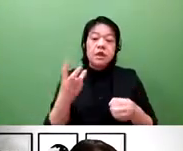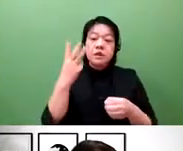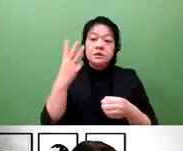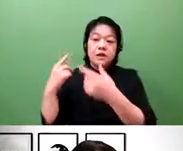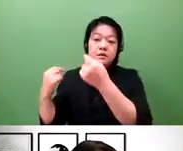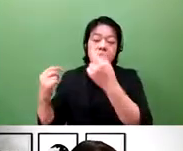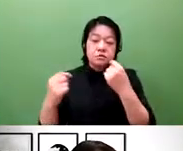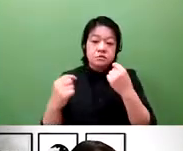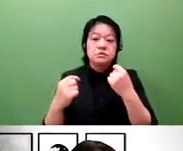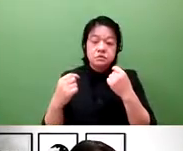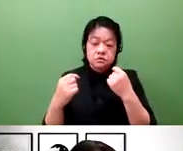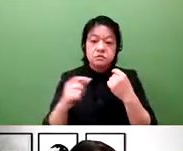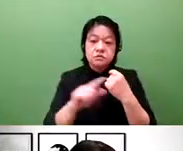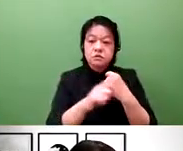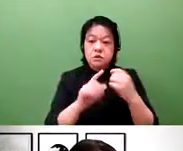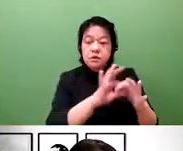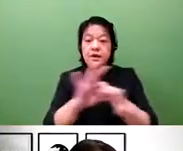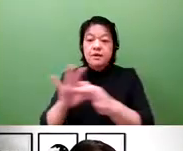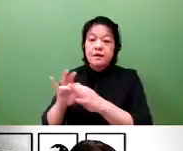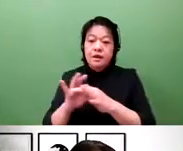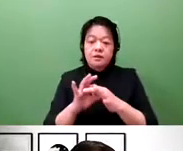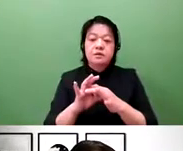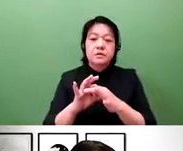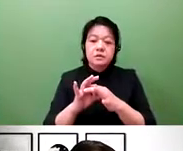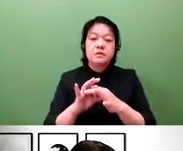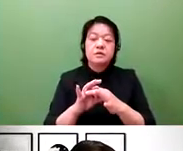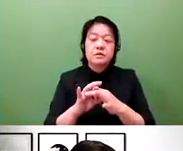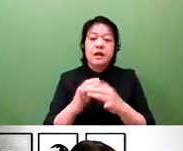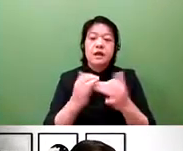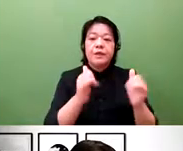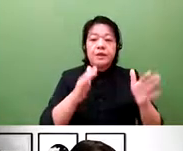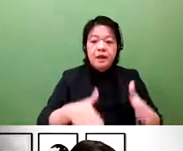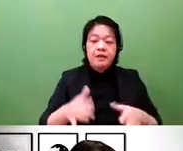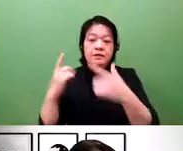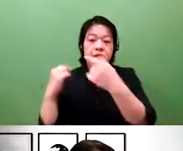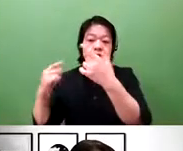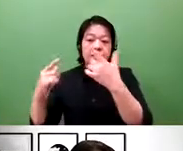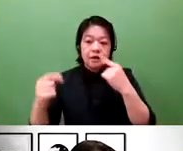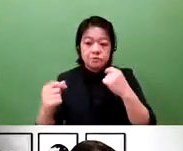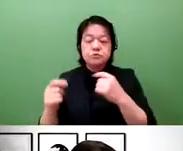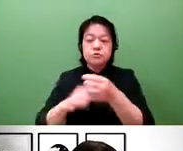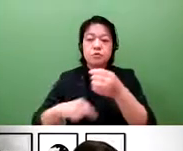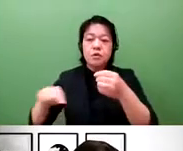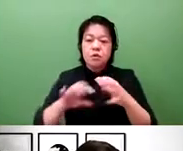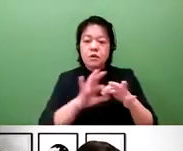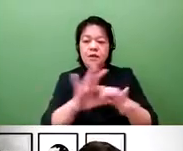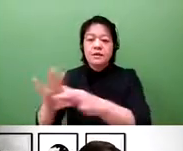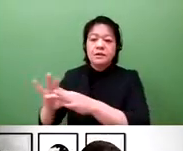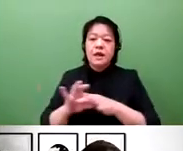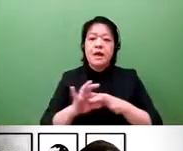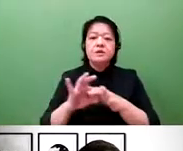This is, A, public partnership public private accademia partnership, and such a partnership